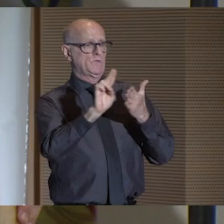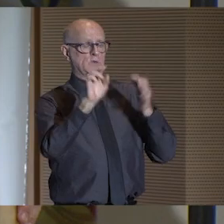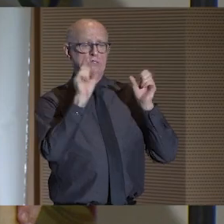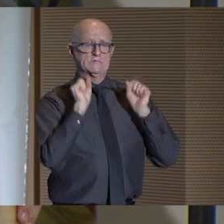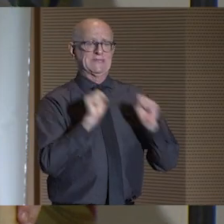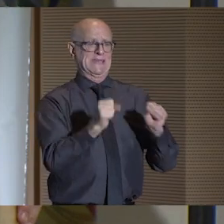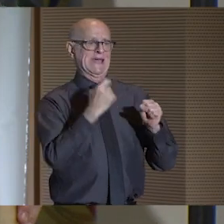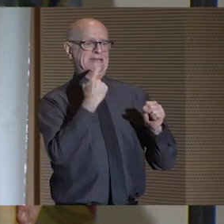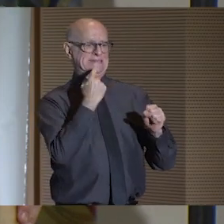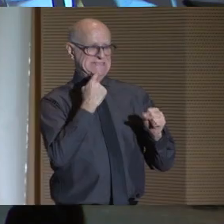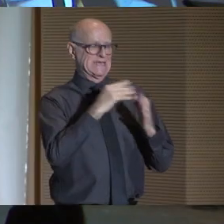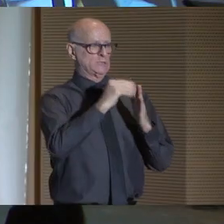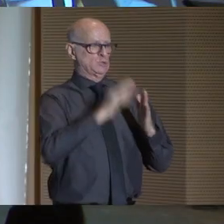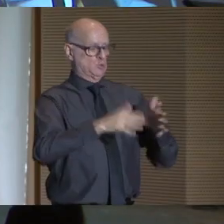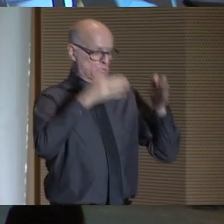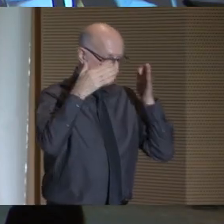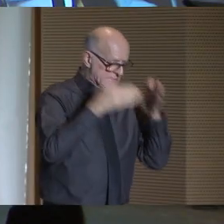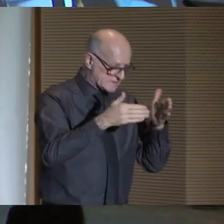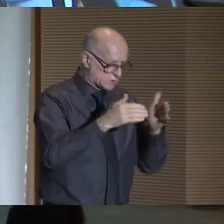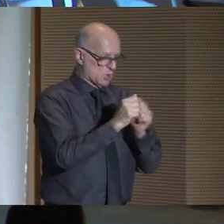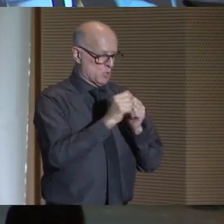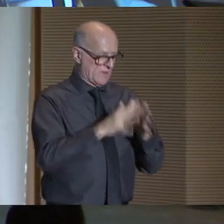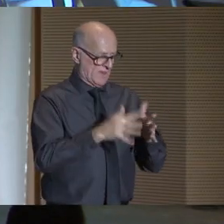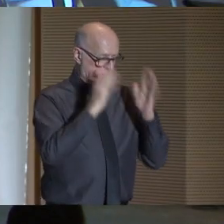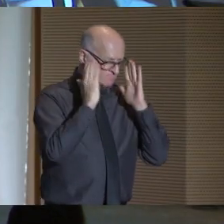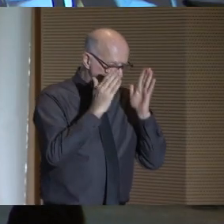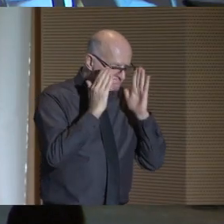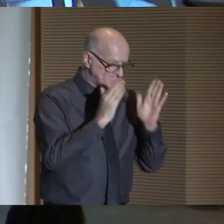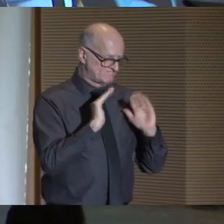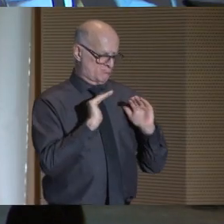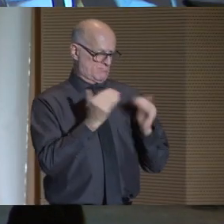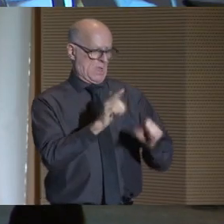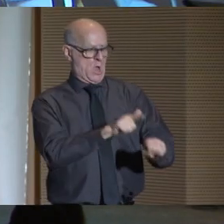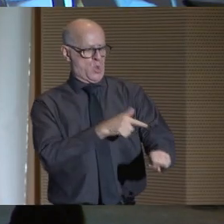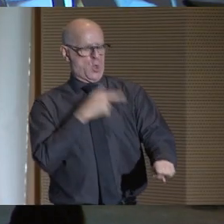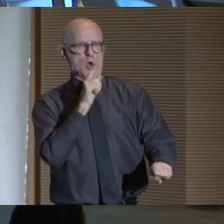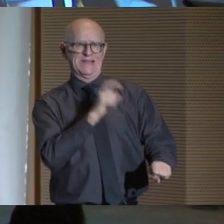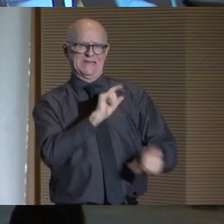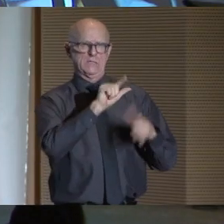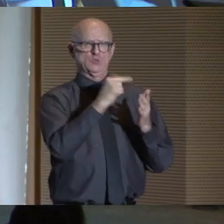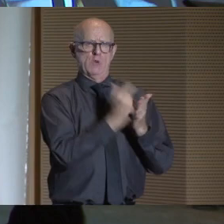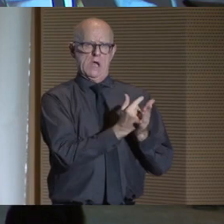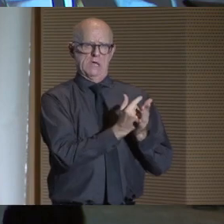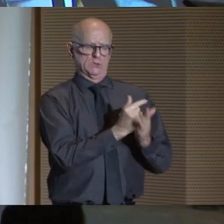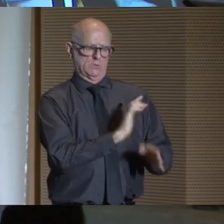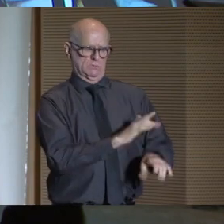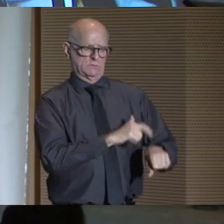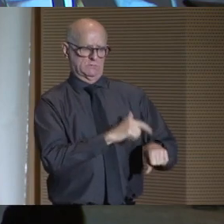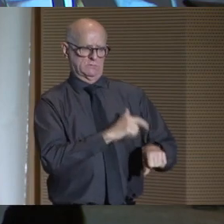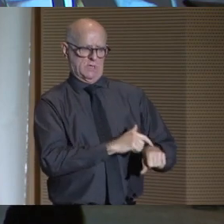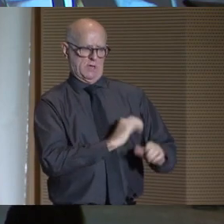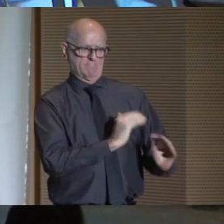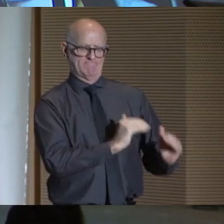No university can claim to be student centered without being attuned to how long it takes students to graduate